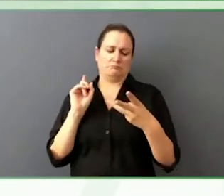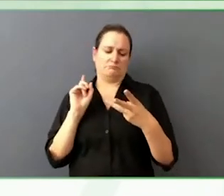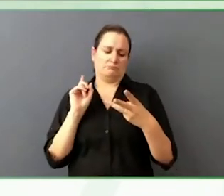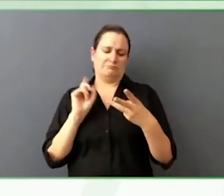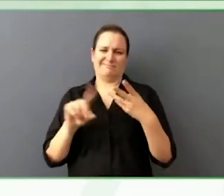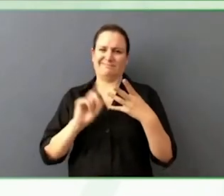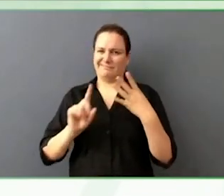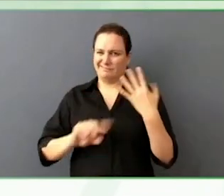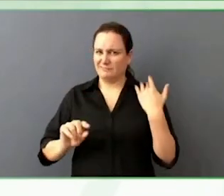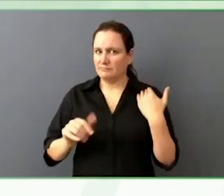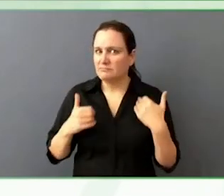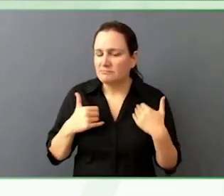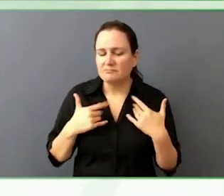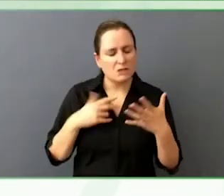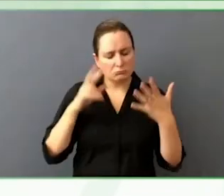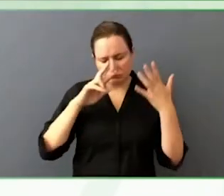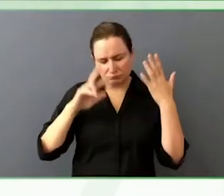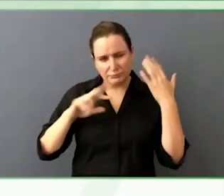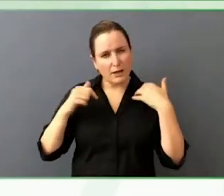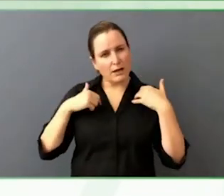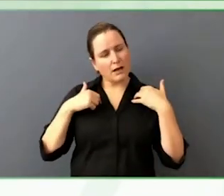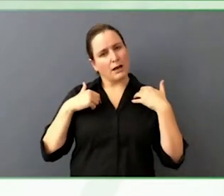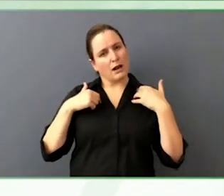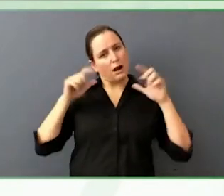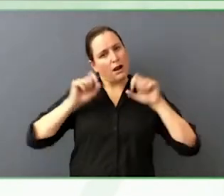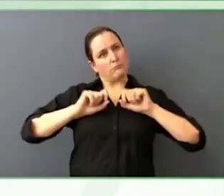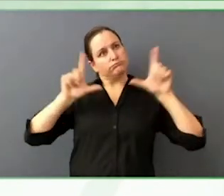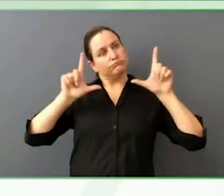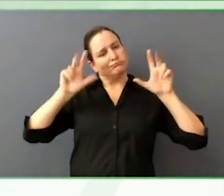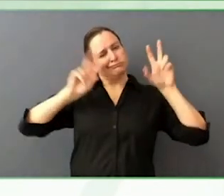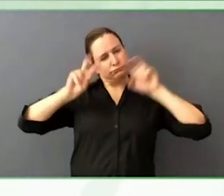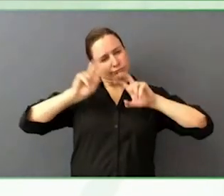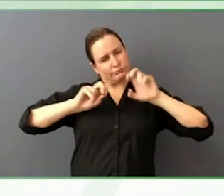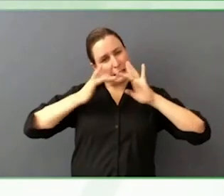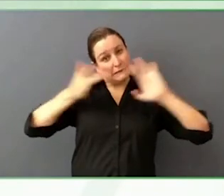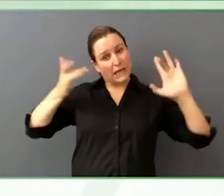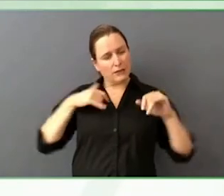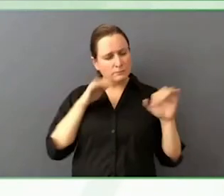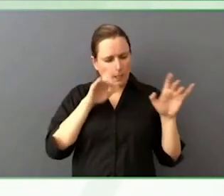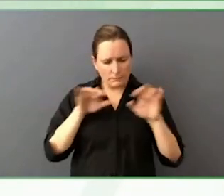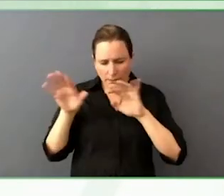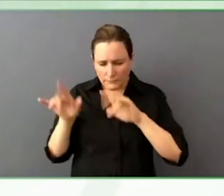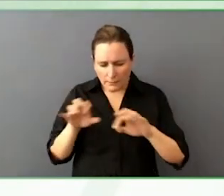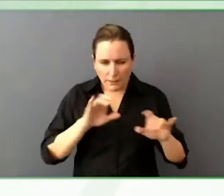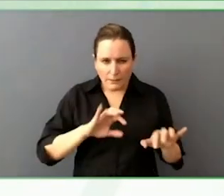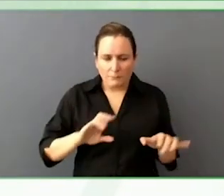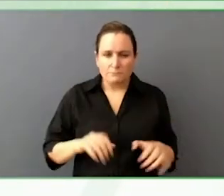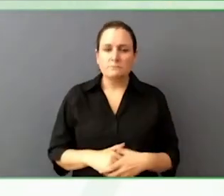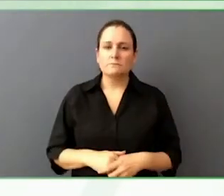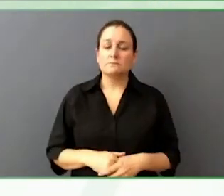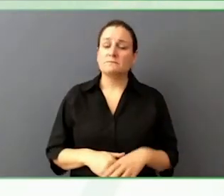This is the second time you had mentioned Twitter. I think this would be the right opportunity for you to disclose